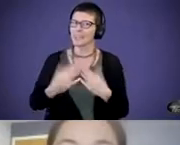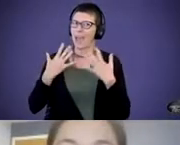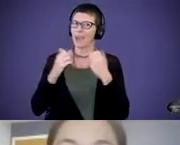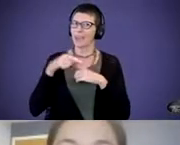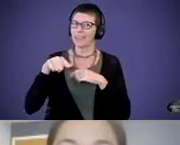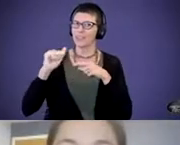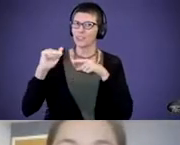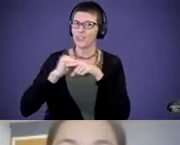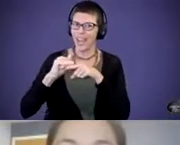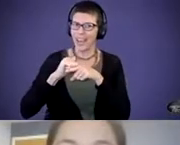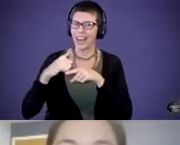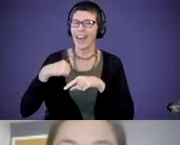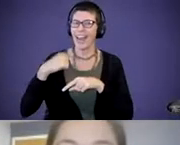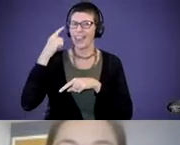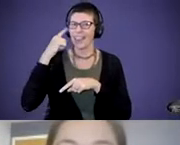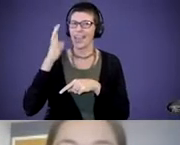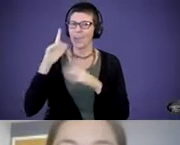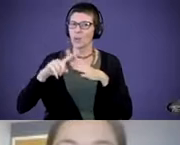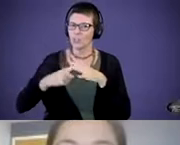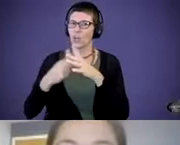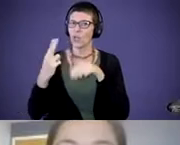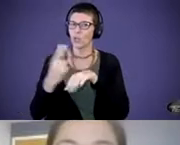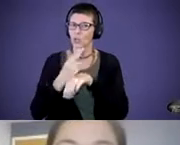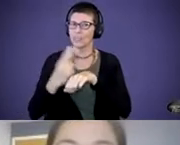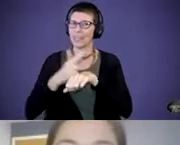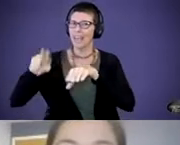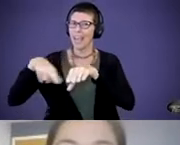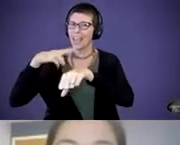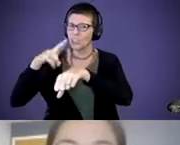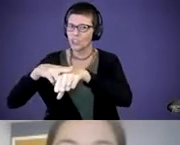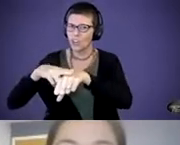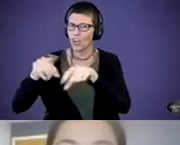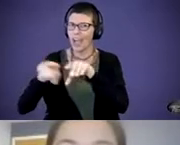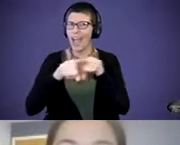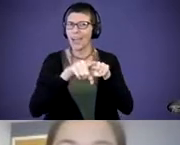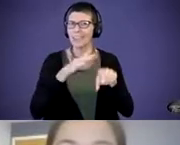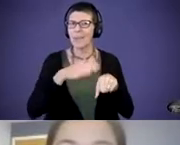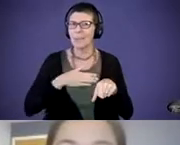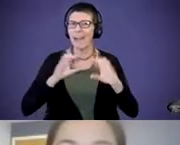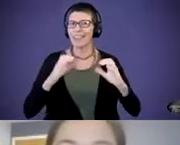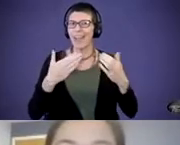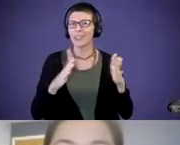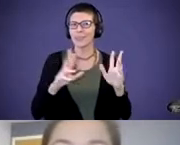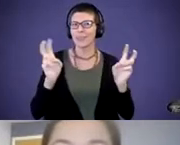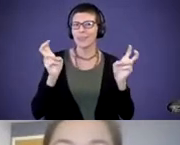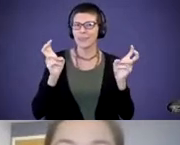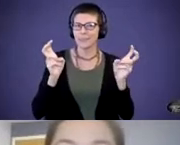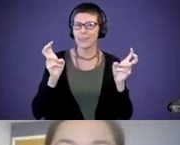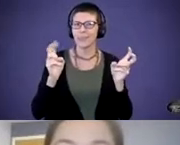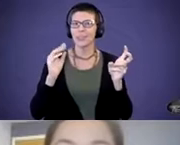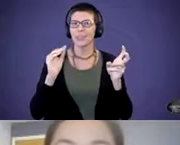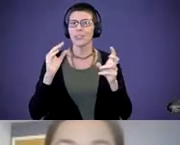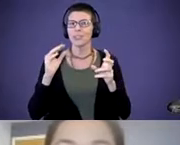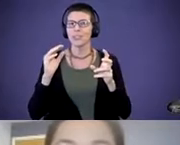and I think I'm going to start using nature as my classroom to spark interest, not only in the